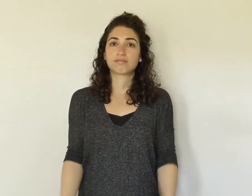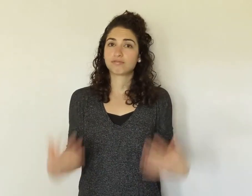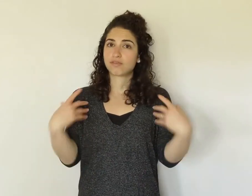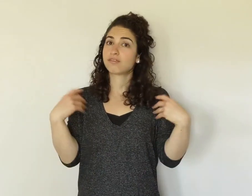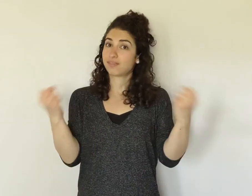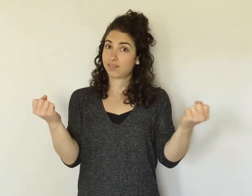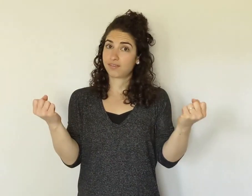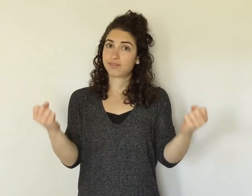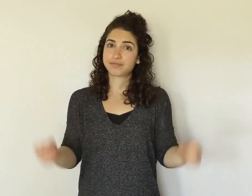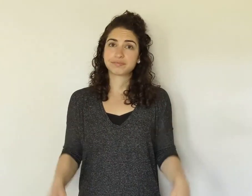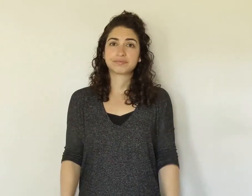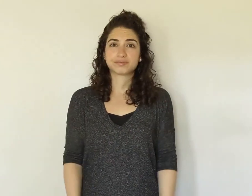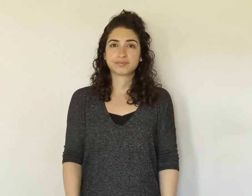RECOVER